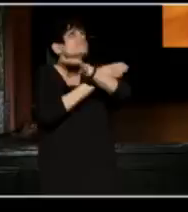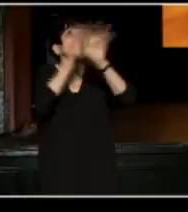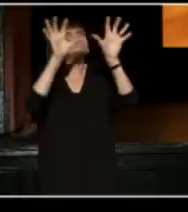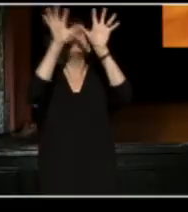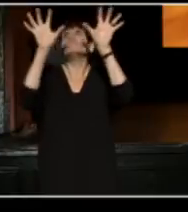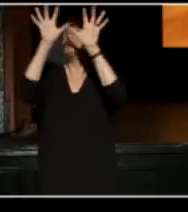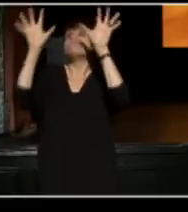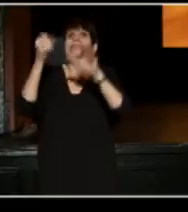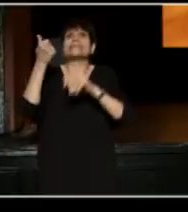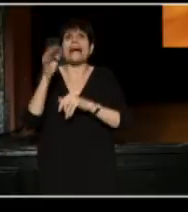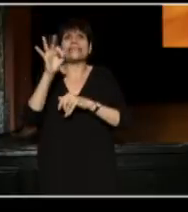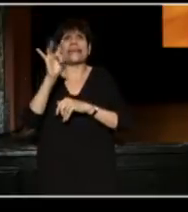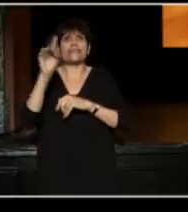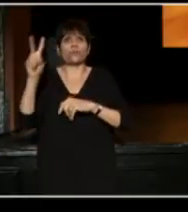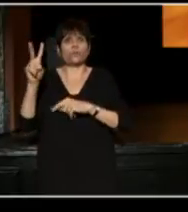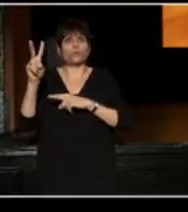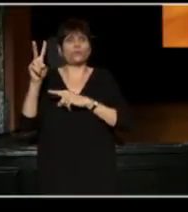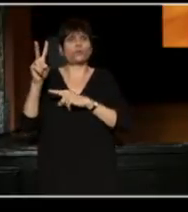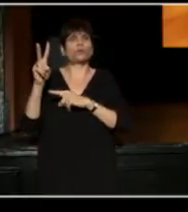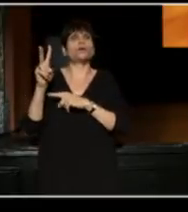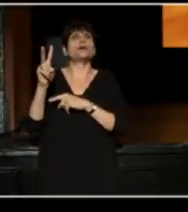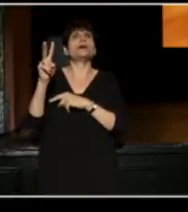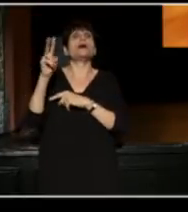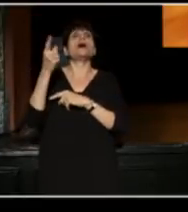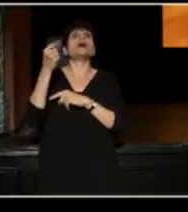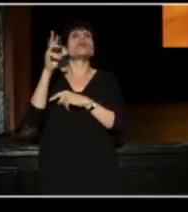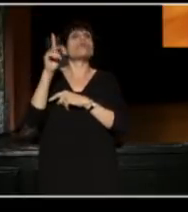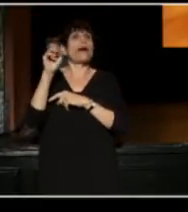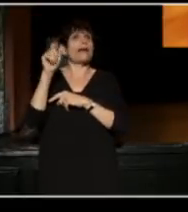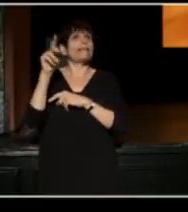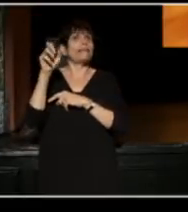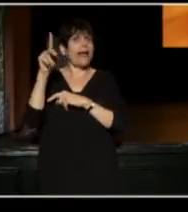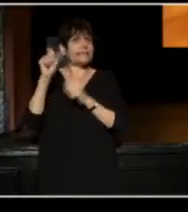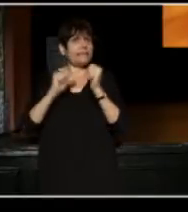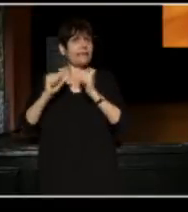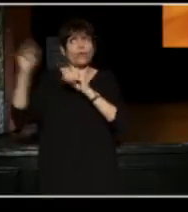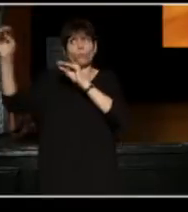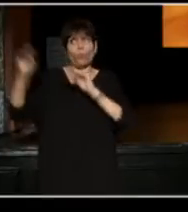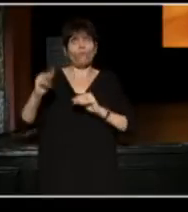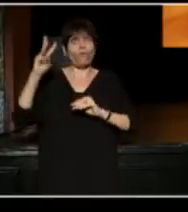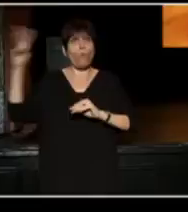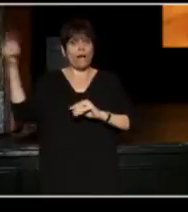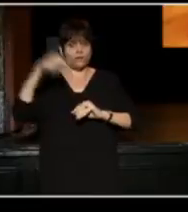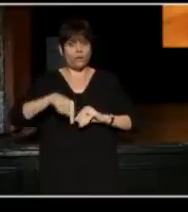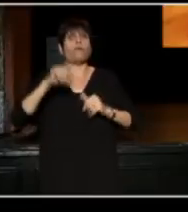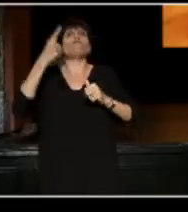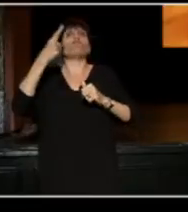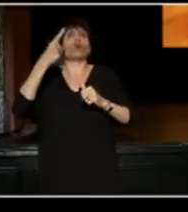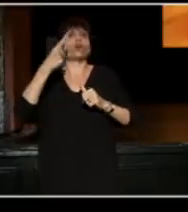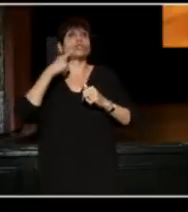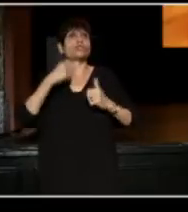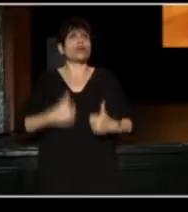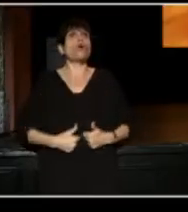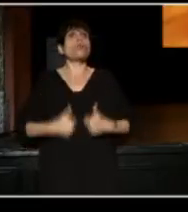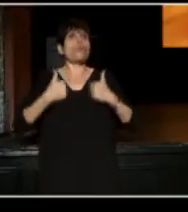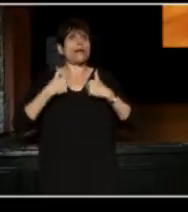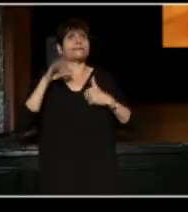And Great Lakes Theater moved from its west side suburban location, to move down here and become the first resident company of Playhouse Square.